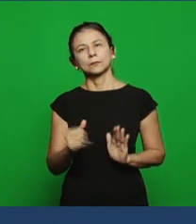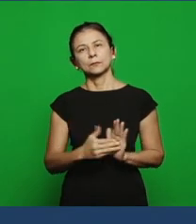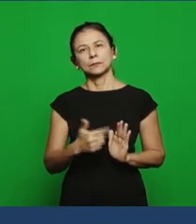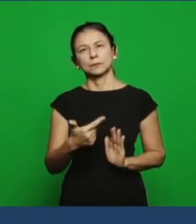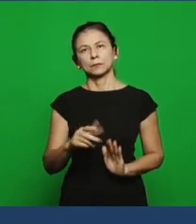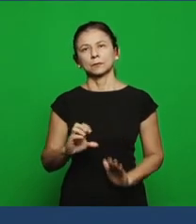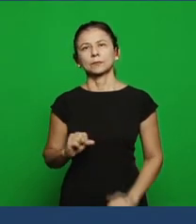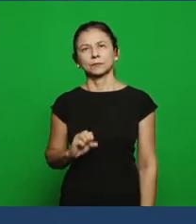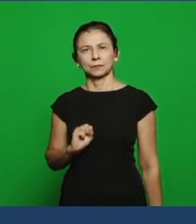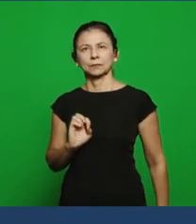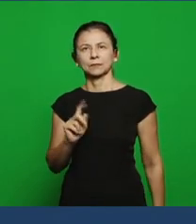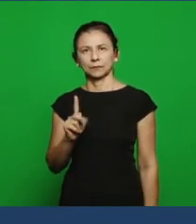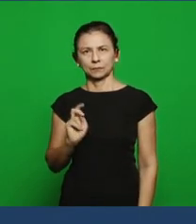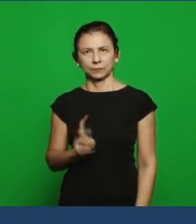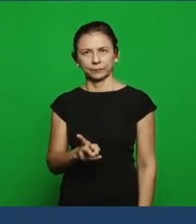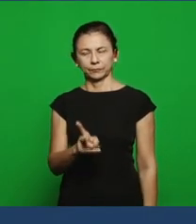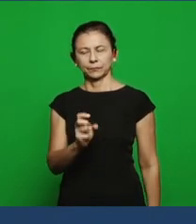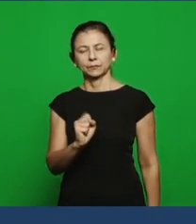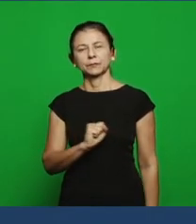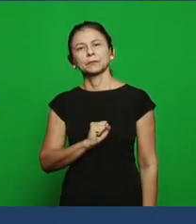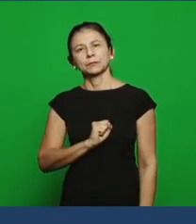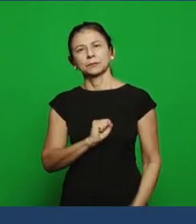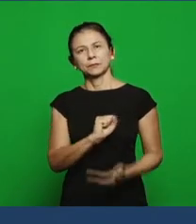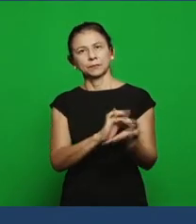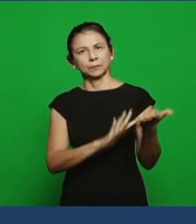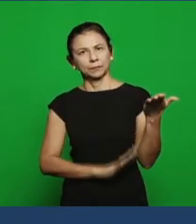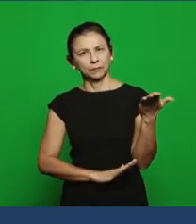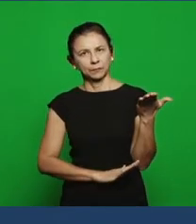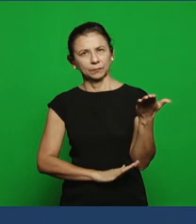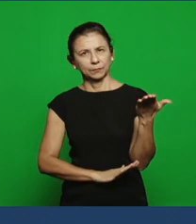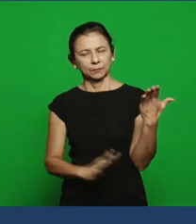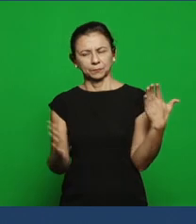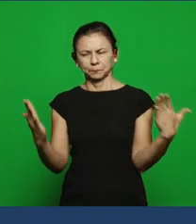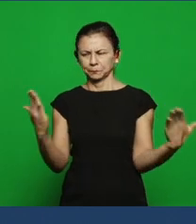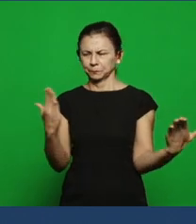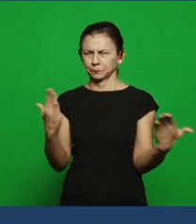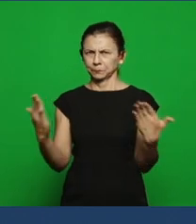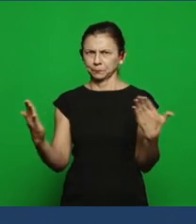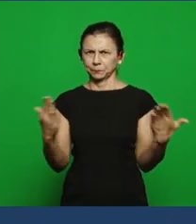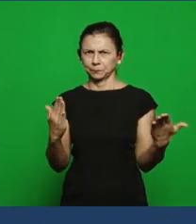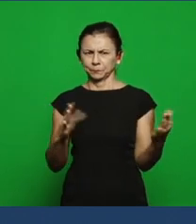the task is: to associate the evils of Thyatira that